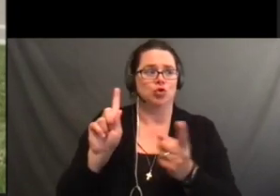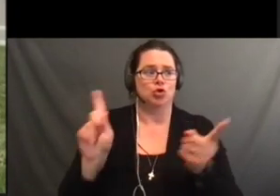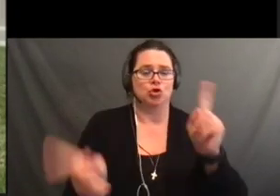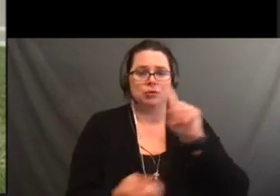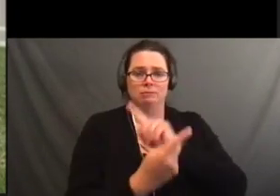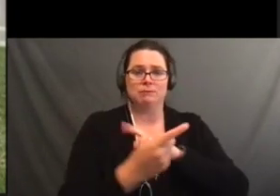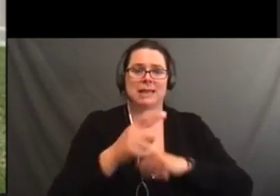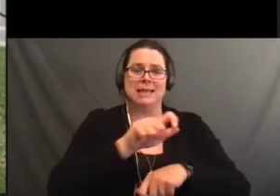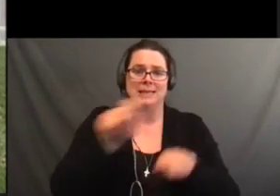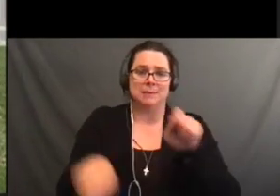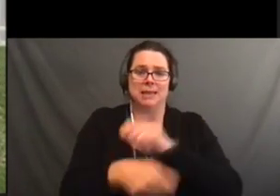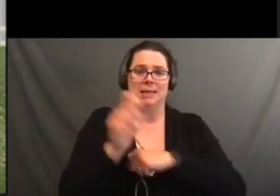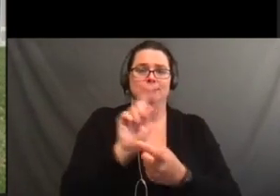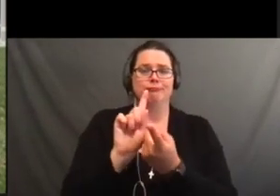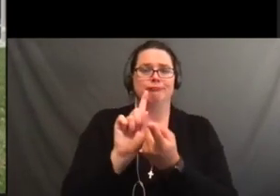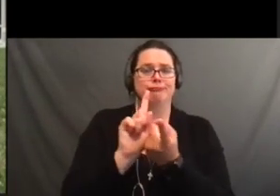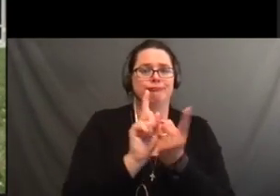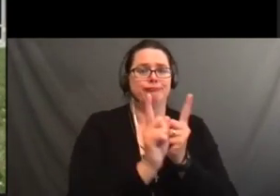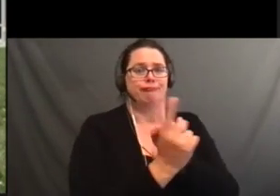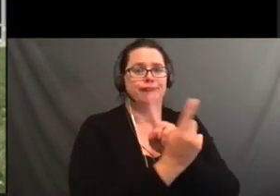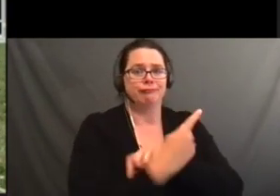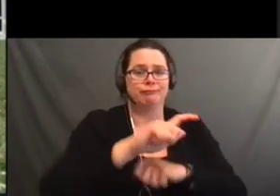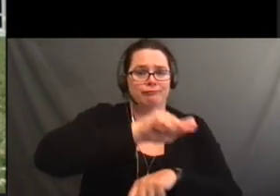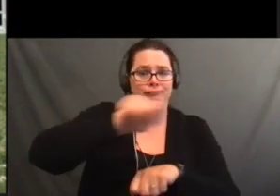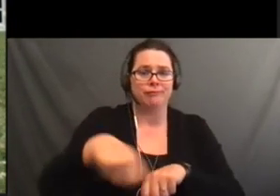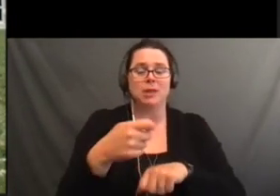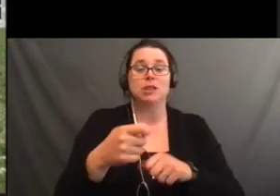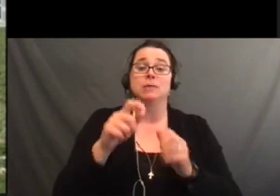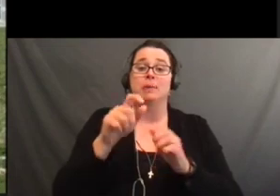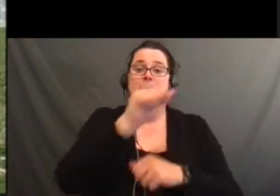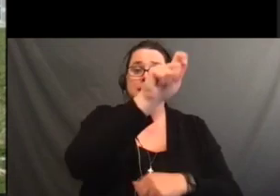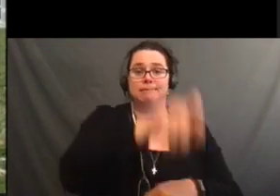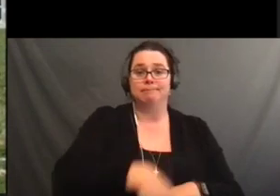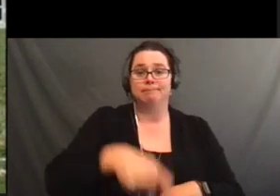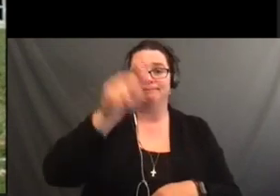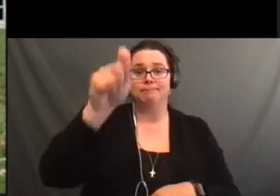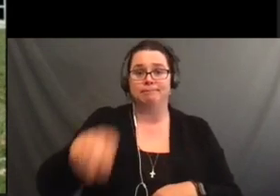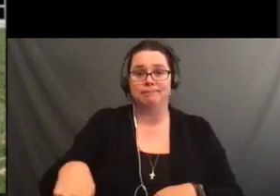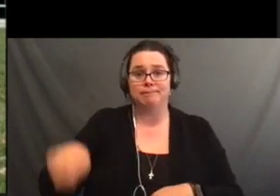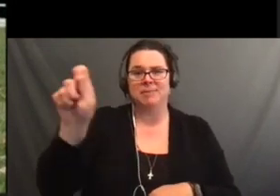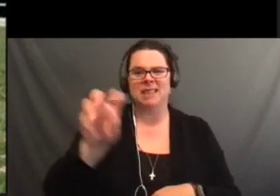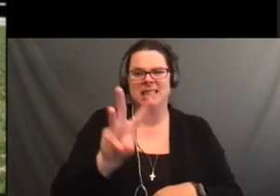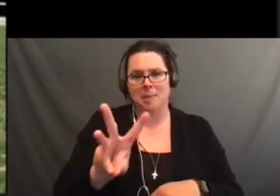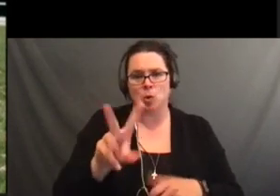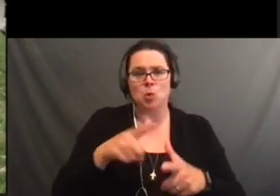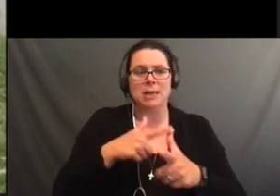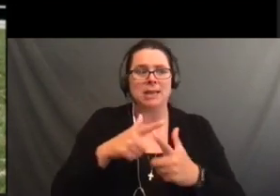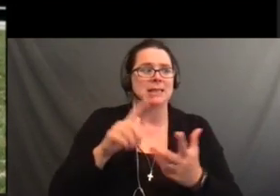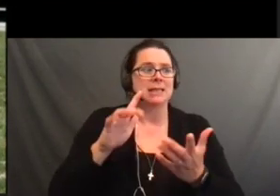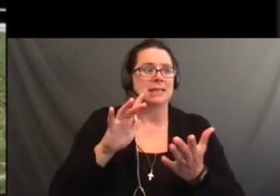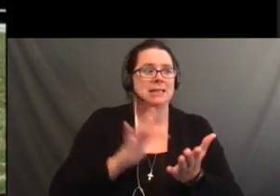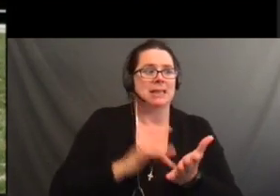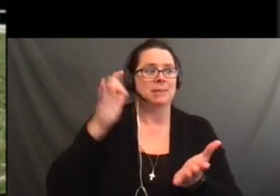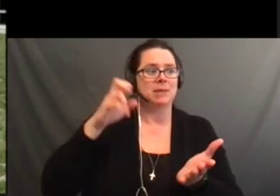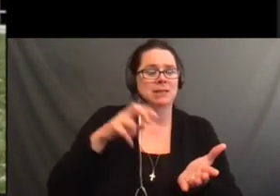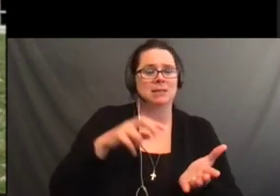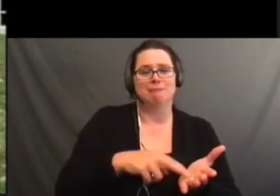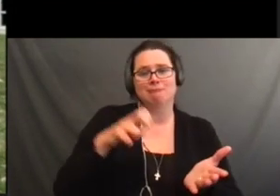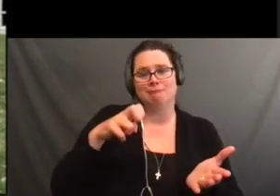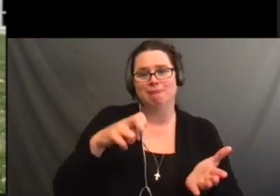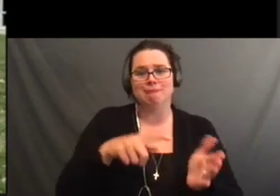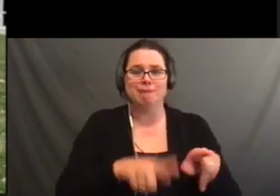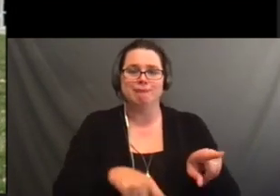But I chose piano so now what you can do is you can click in the notes.